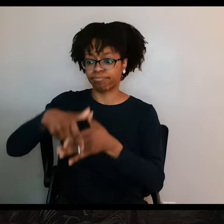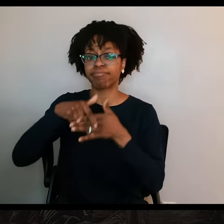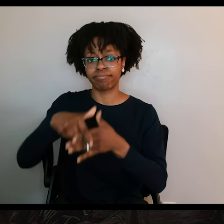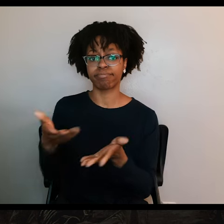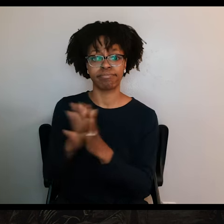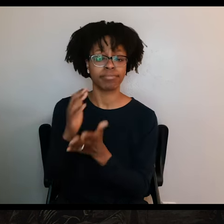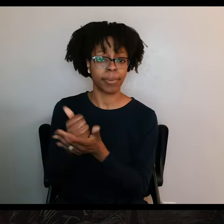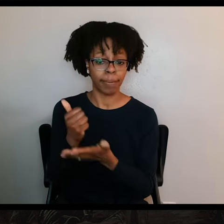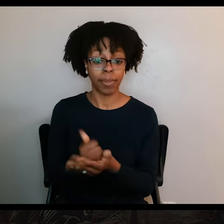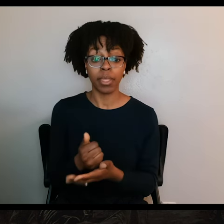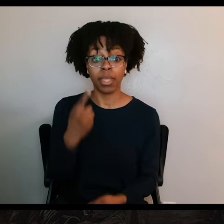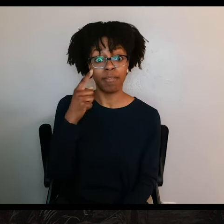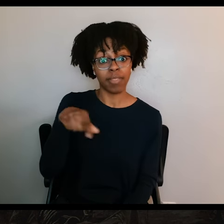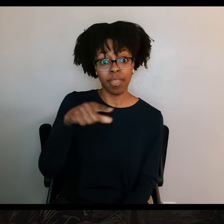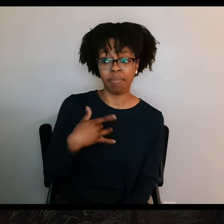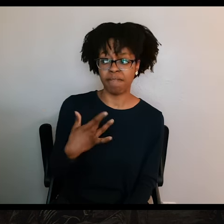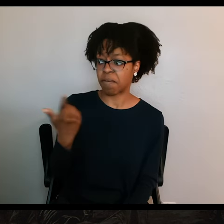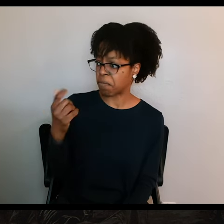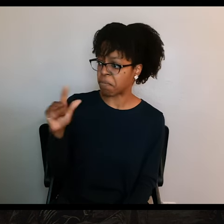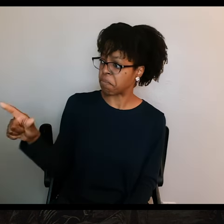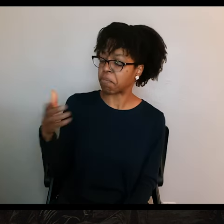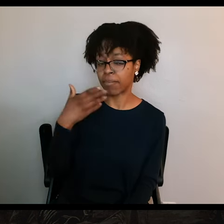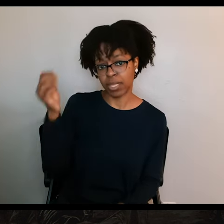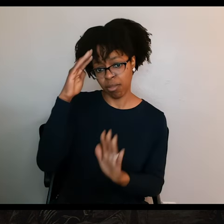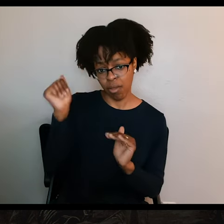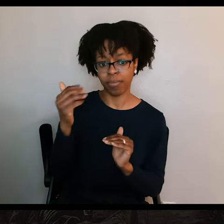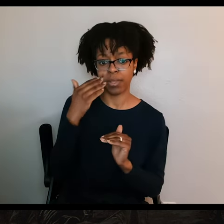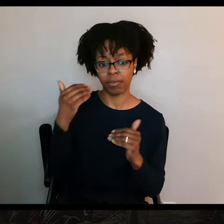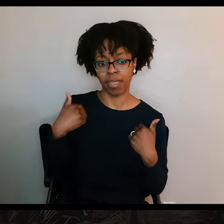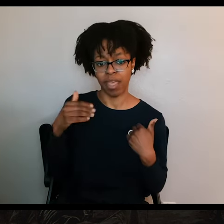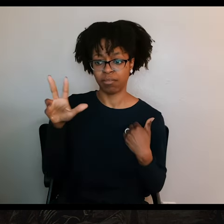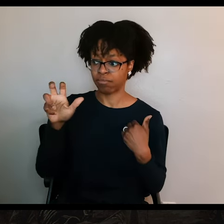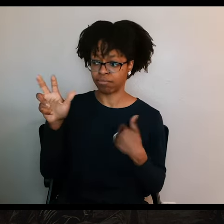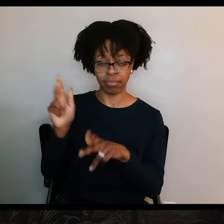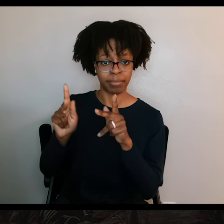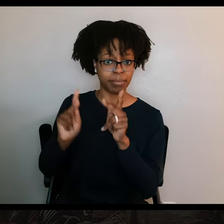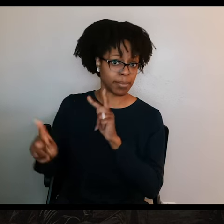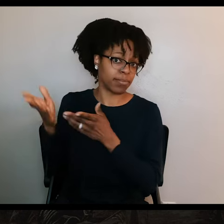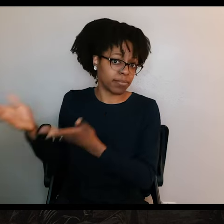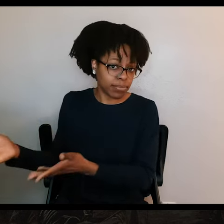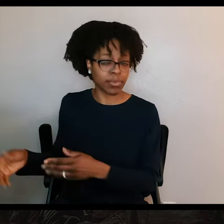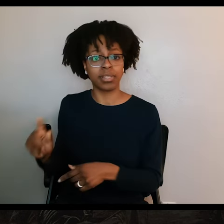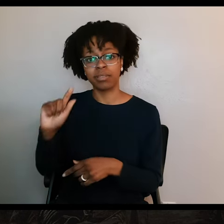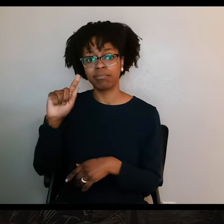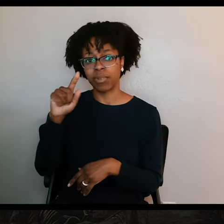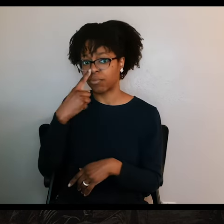because they knew that Fannin had 300 men here and that they were only 95 miles away from San Antonio, which is only three days of hard marching.